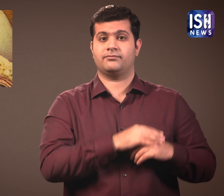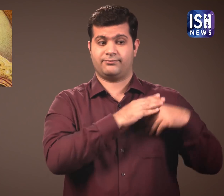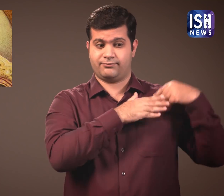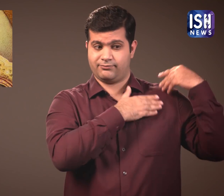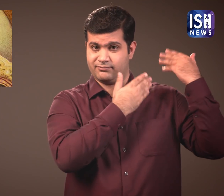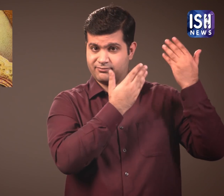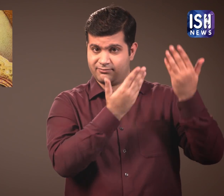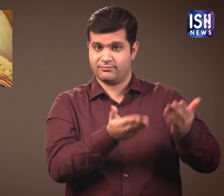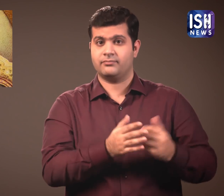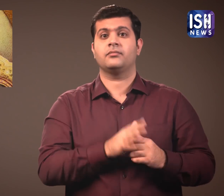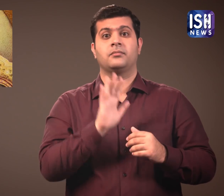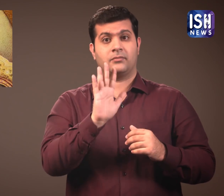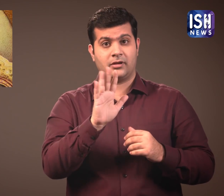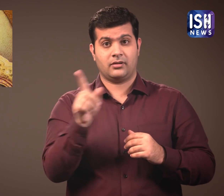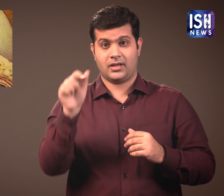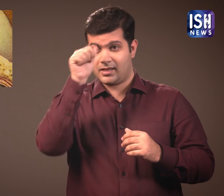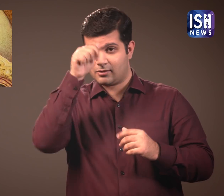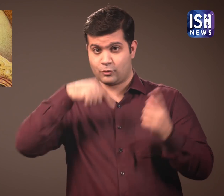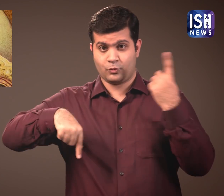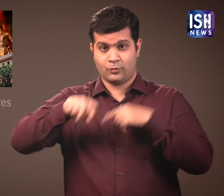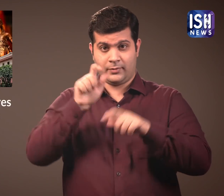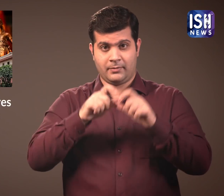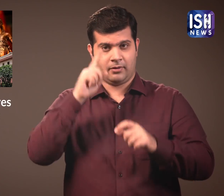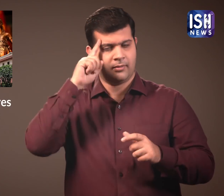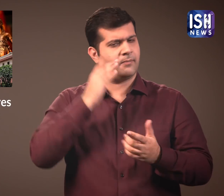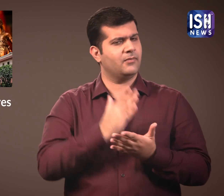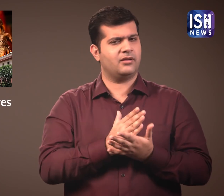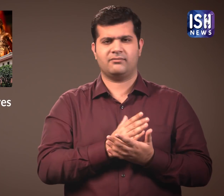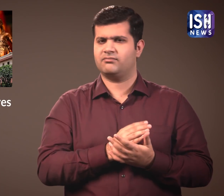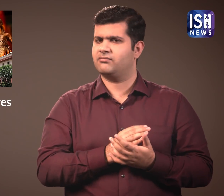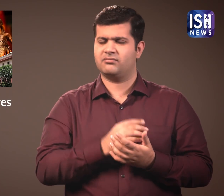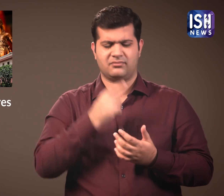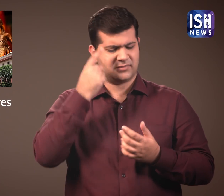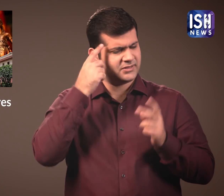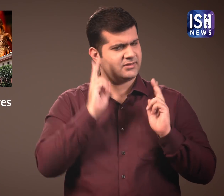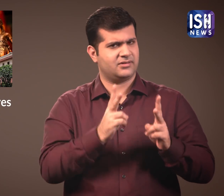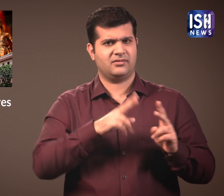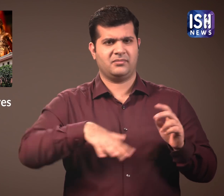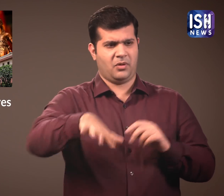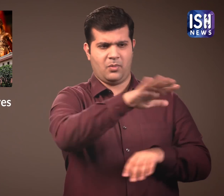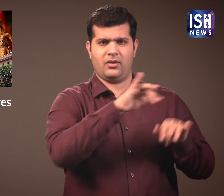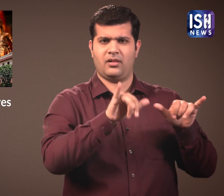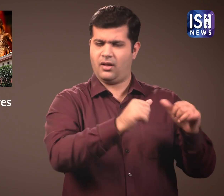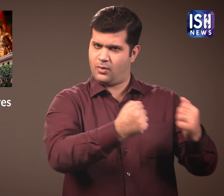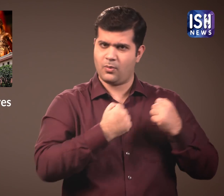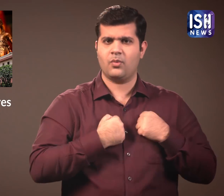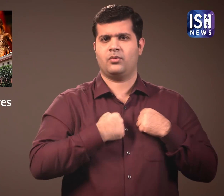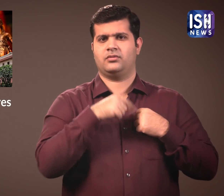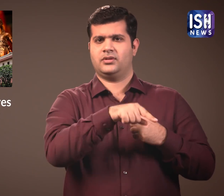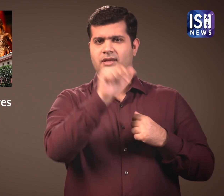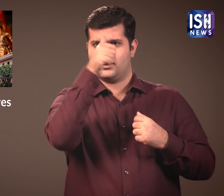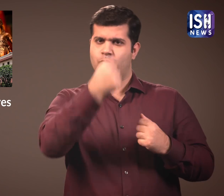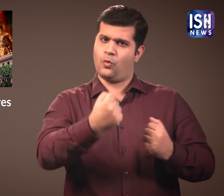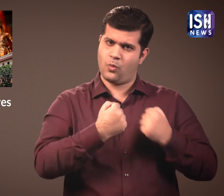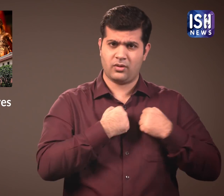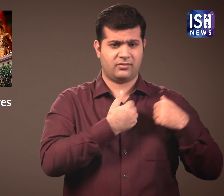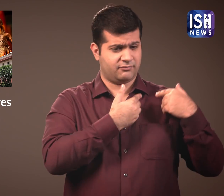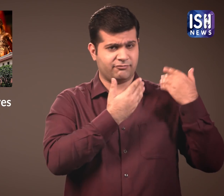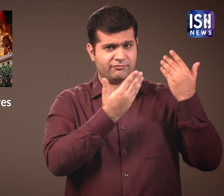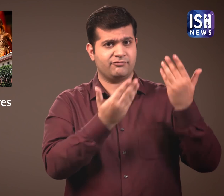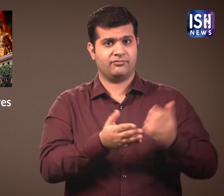For a long time, Hindus have claimed ownership over the land.